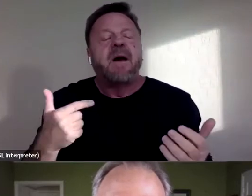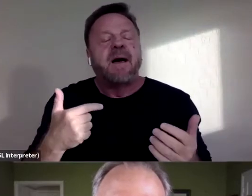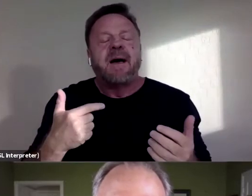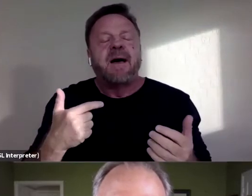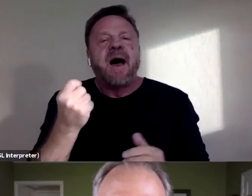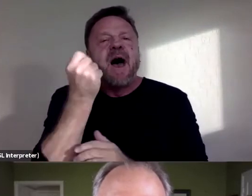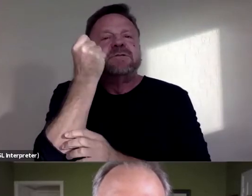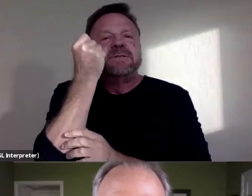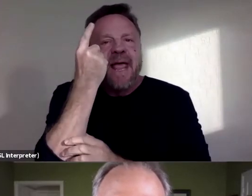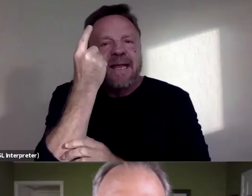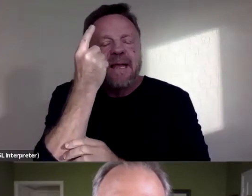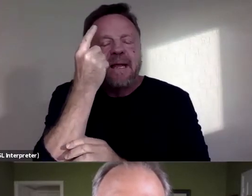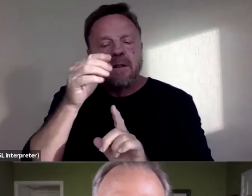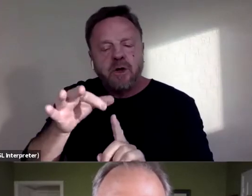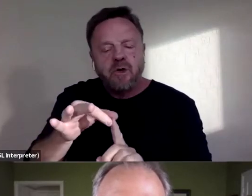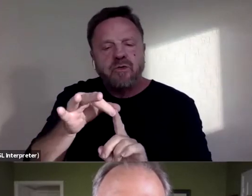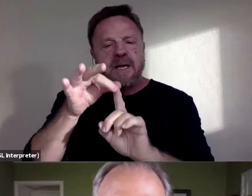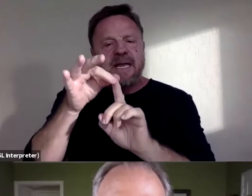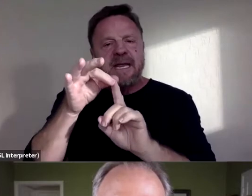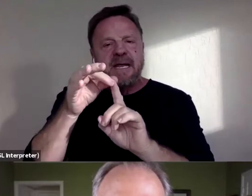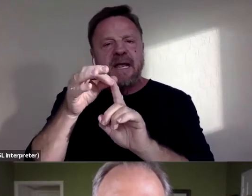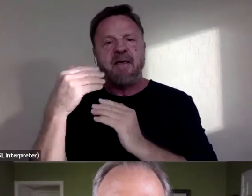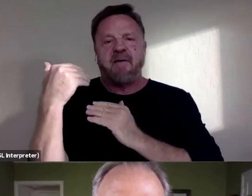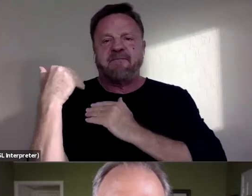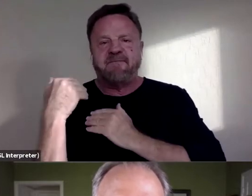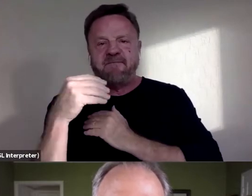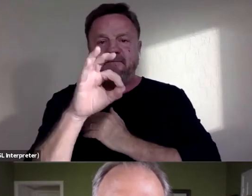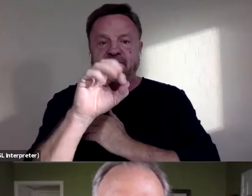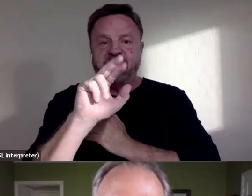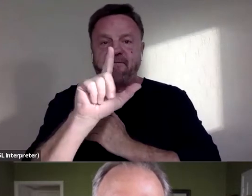the unique fault line that we were going to be tripping,